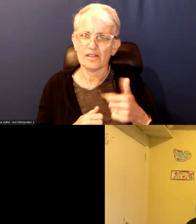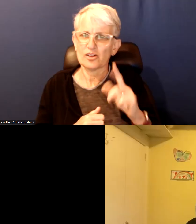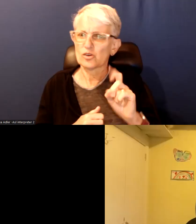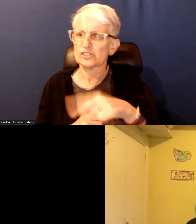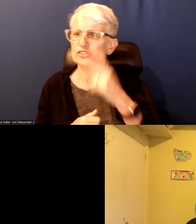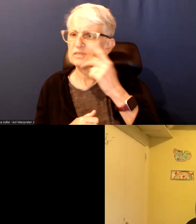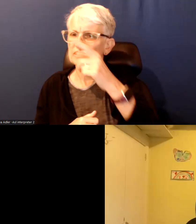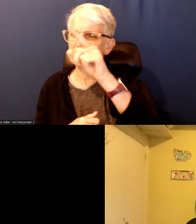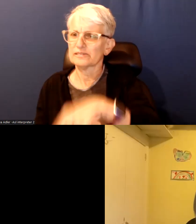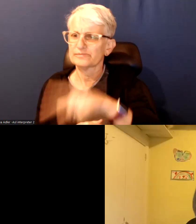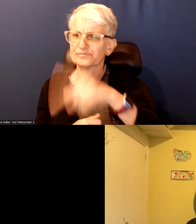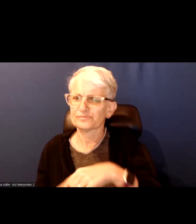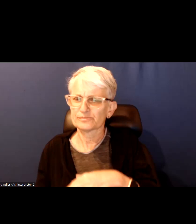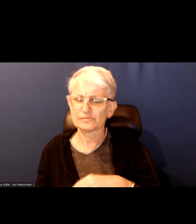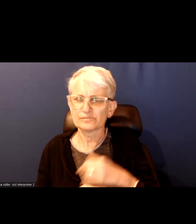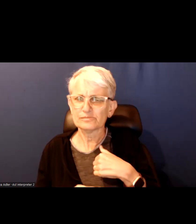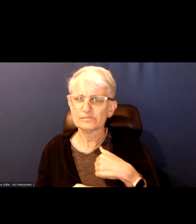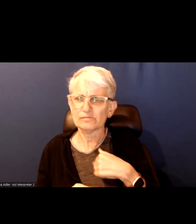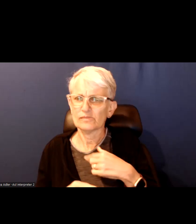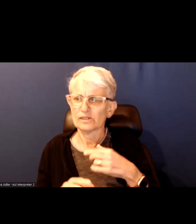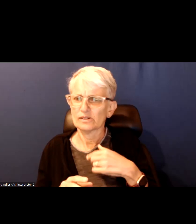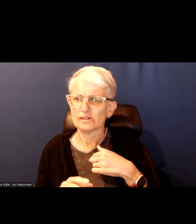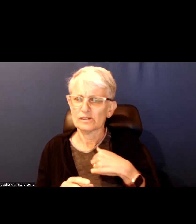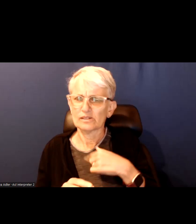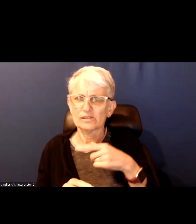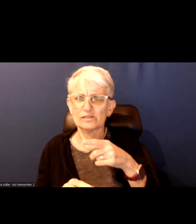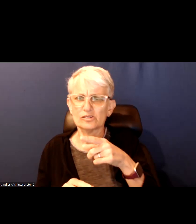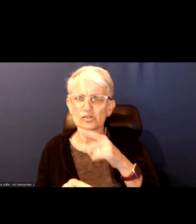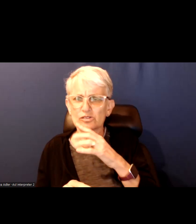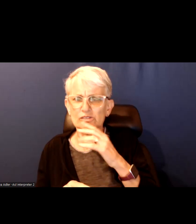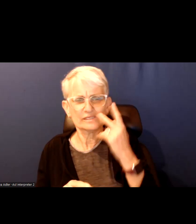I will speak rudely to this piece they were talking about how you have seen a shift.